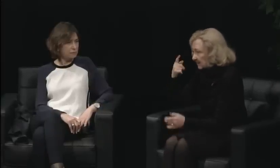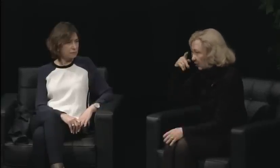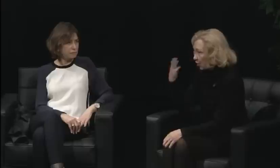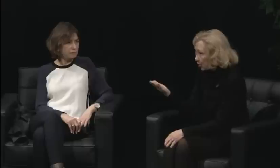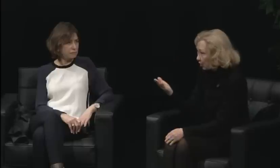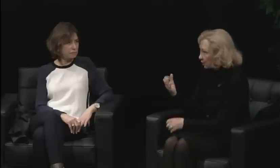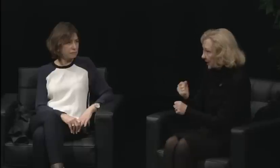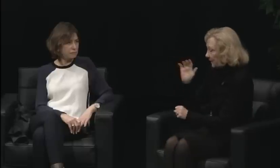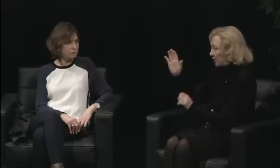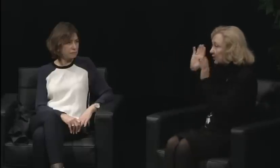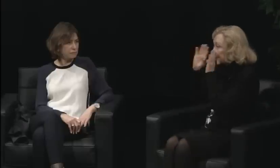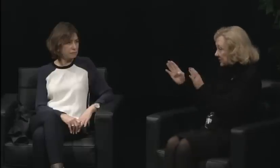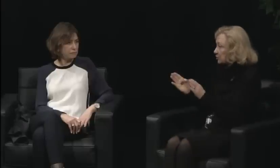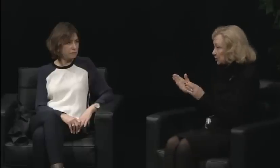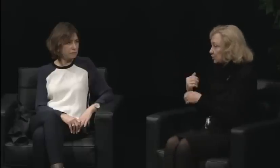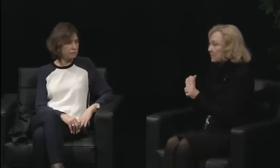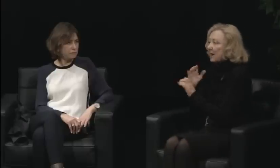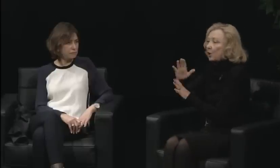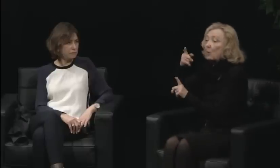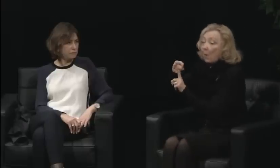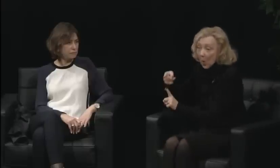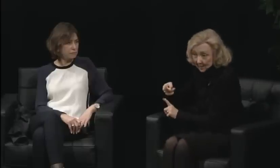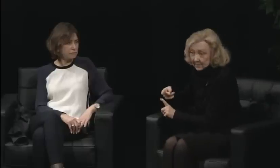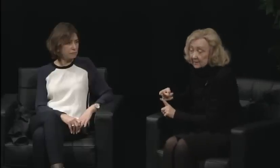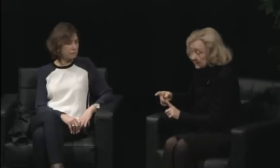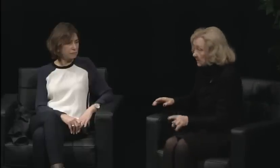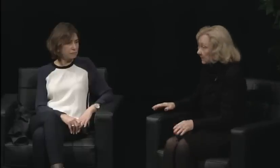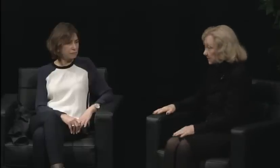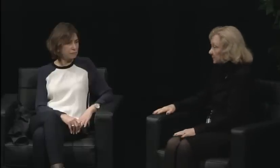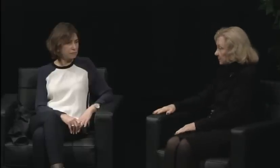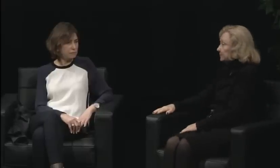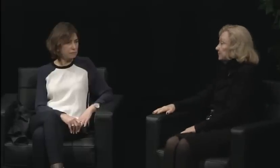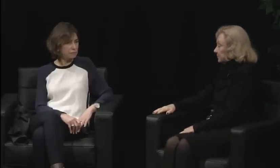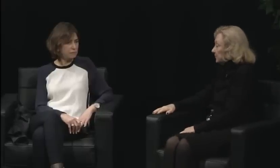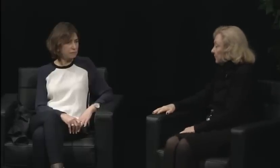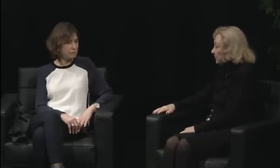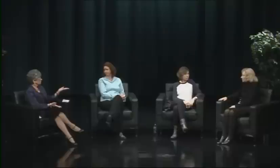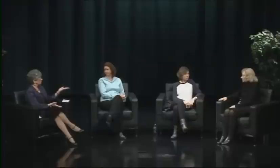There were women on the council,